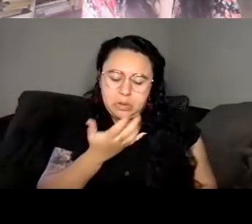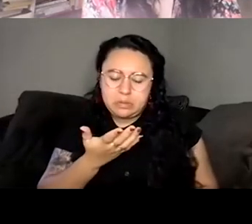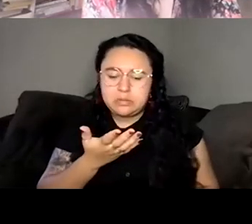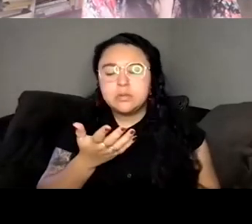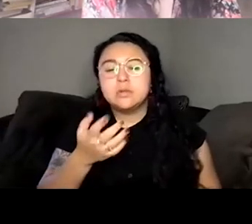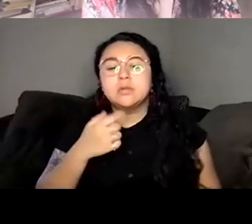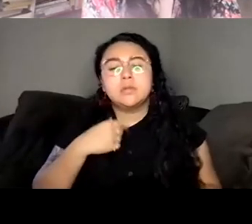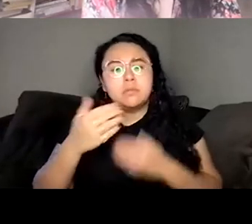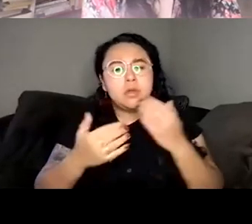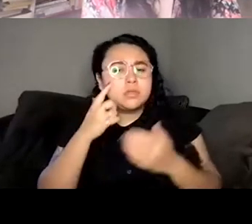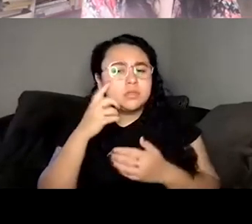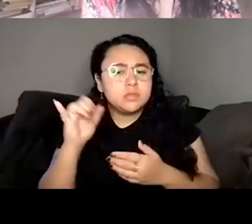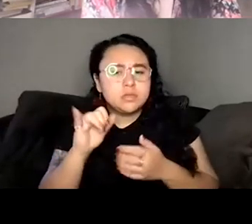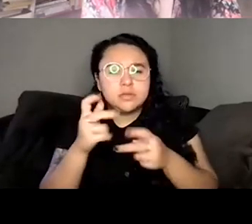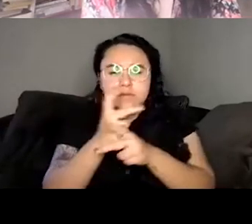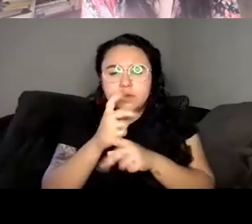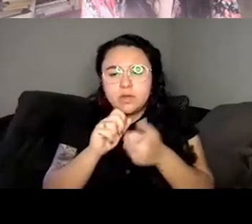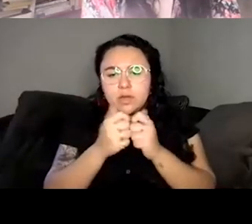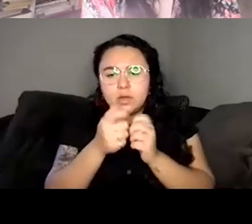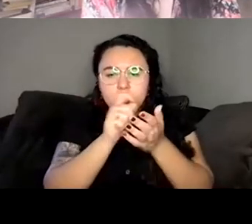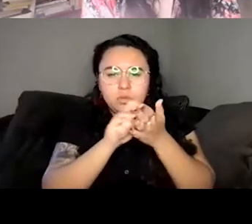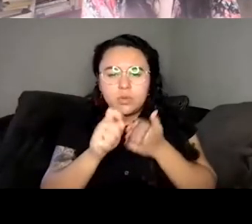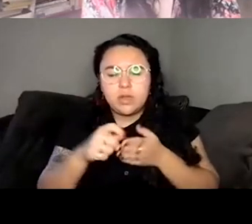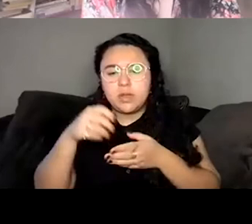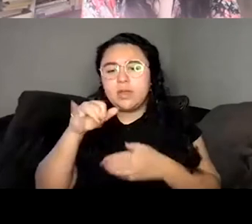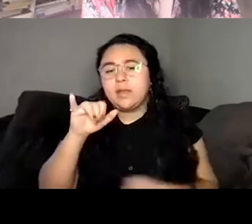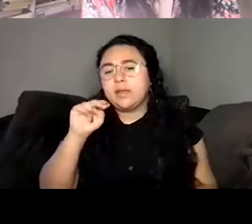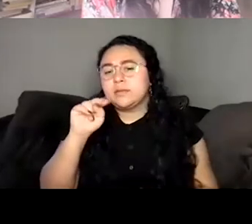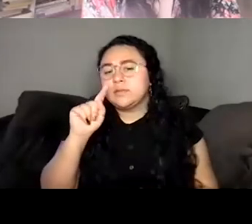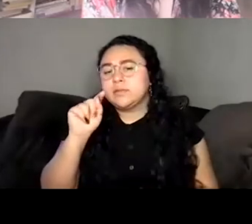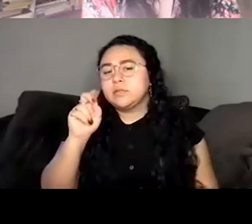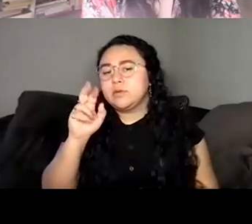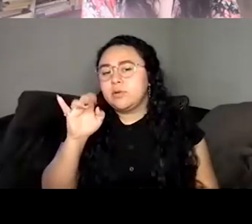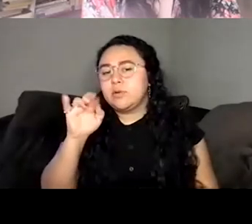of figuring out how to write interiority for Willa, did you start writing her before you